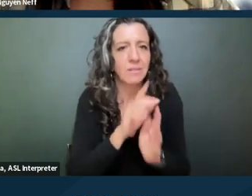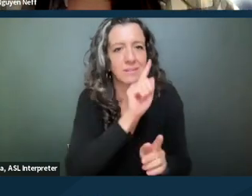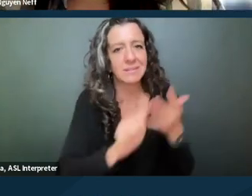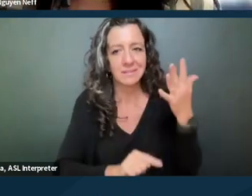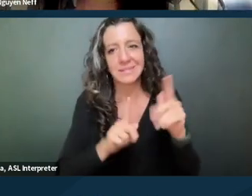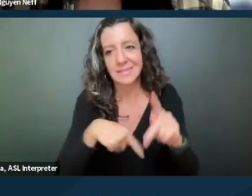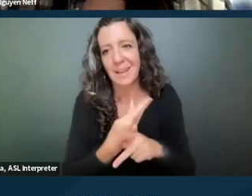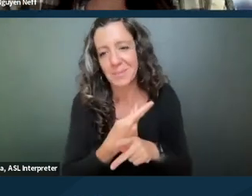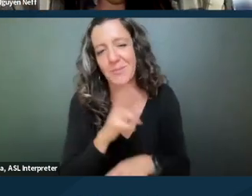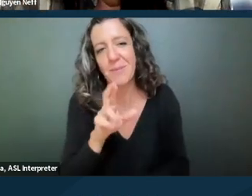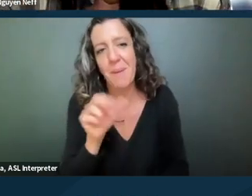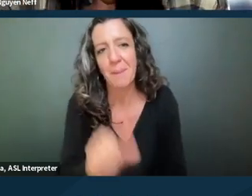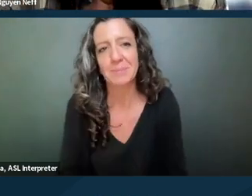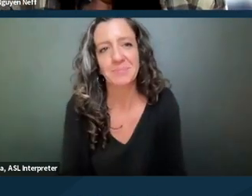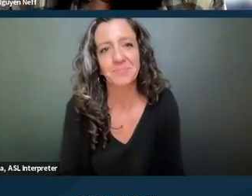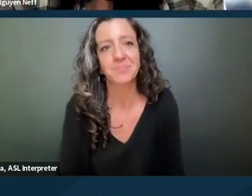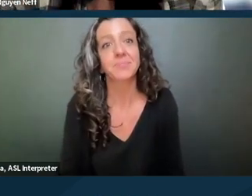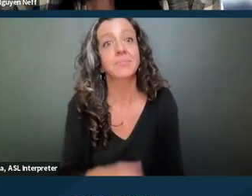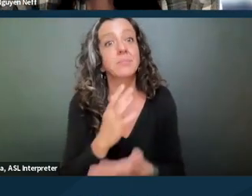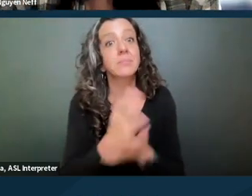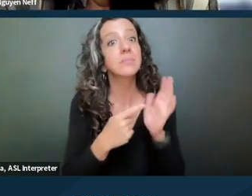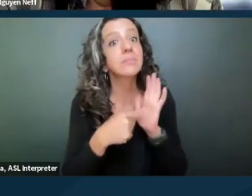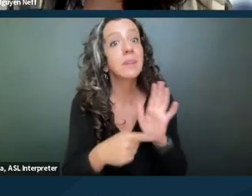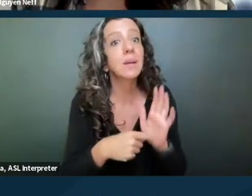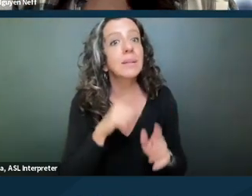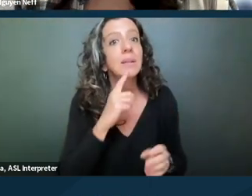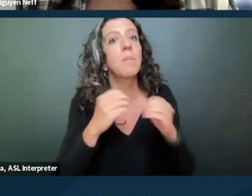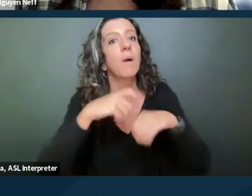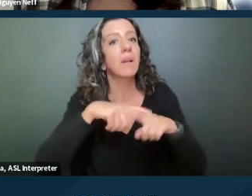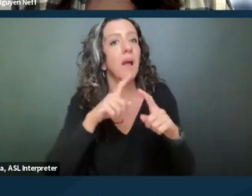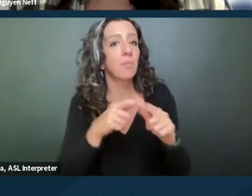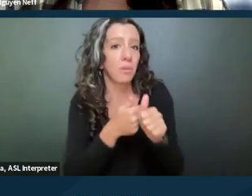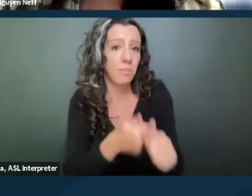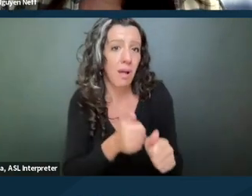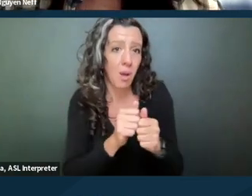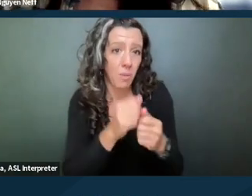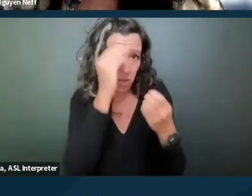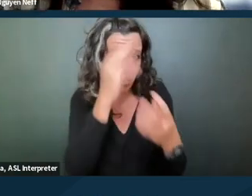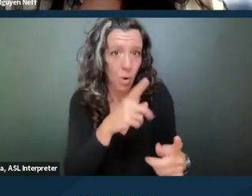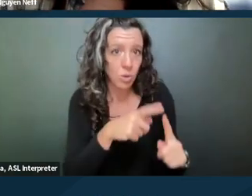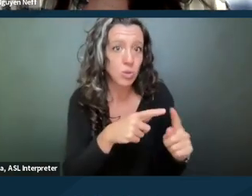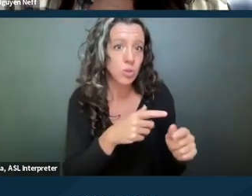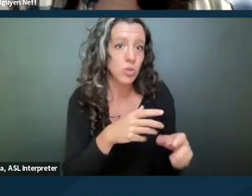Additional examples, more time to comply with the notice secure. So I think a good example of this would be in a case